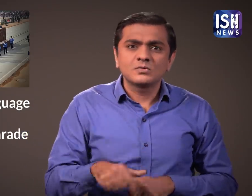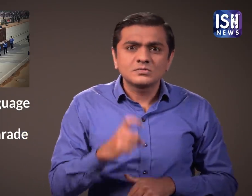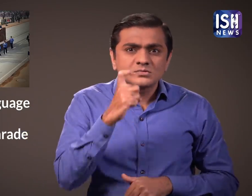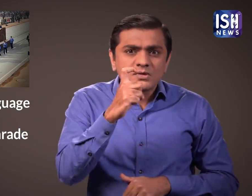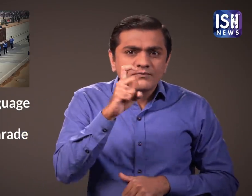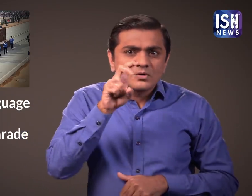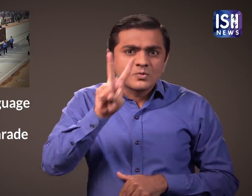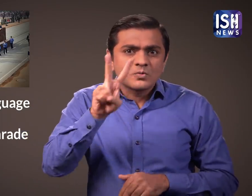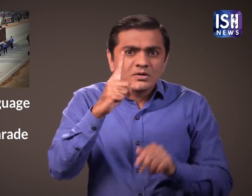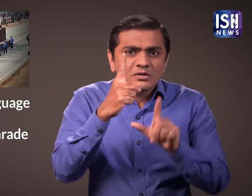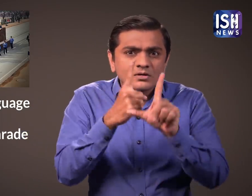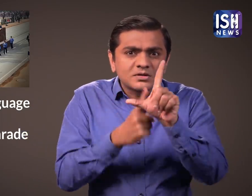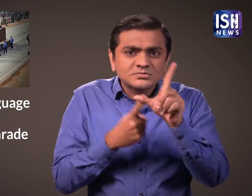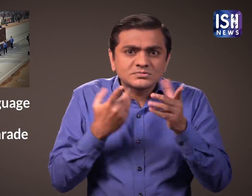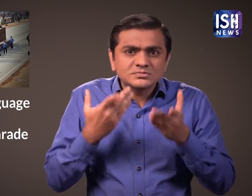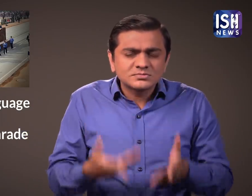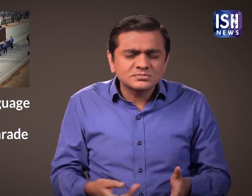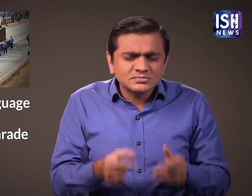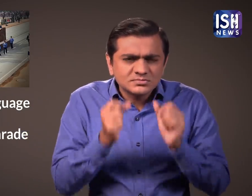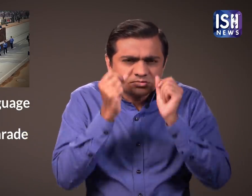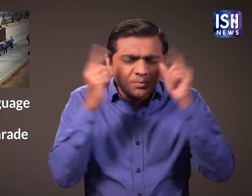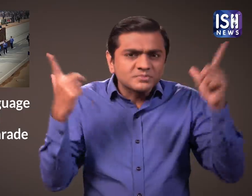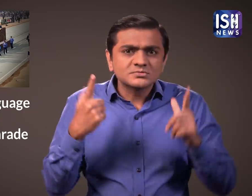On the 72nd Republic Day parade, there was a huge surprise,